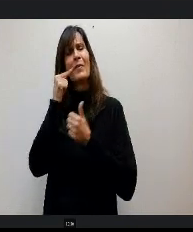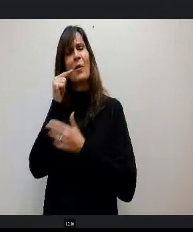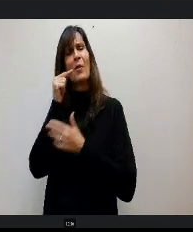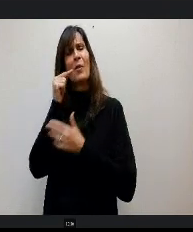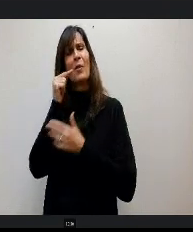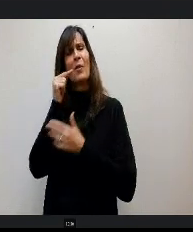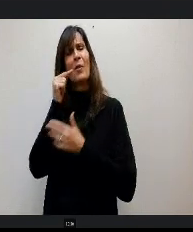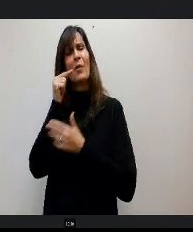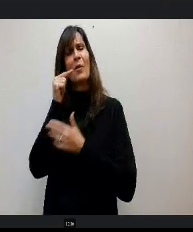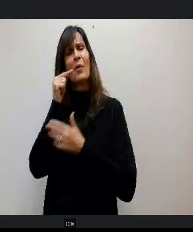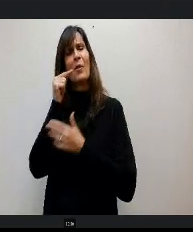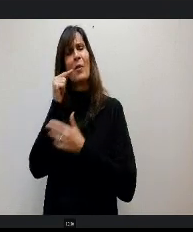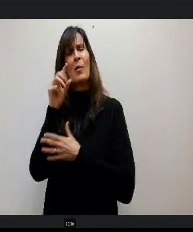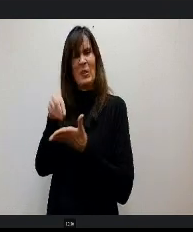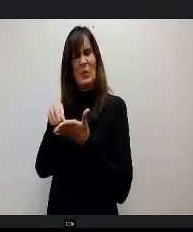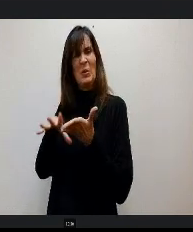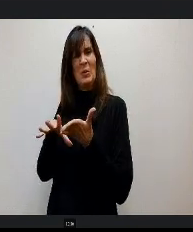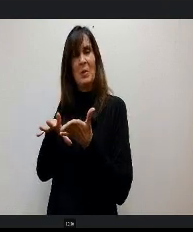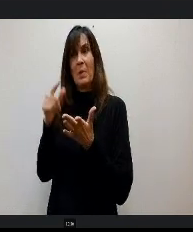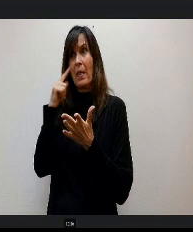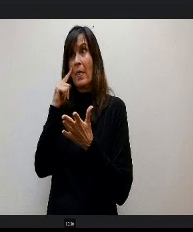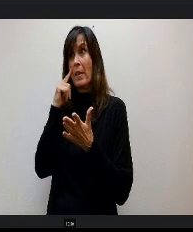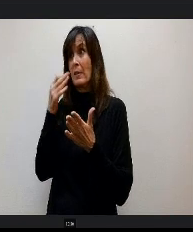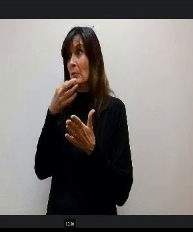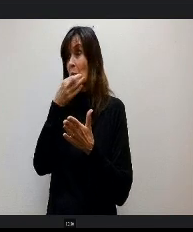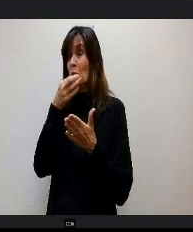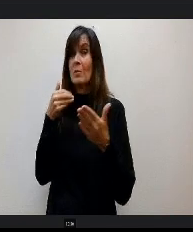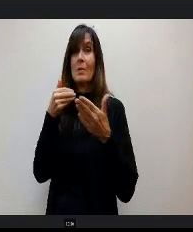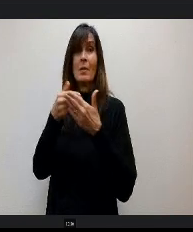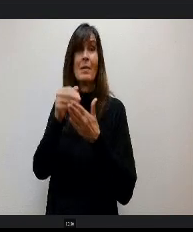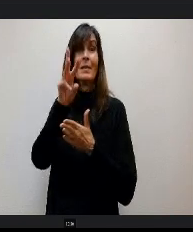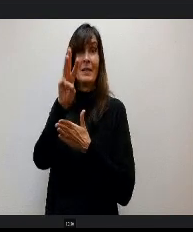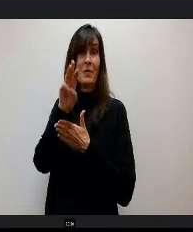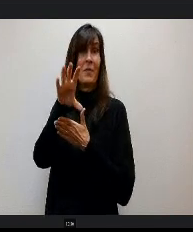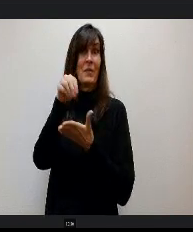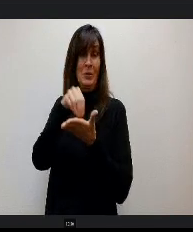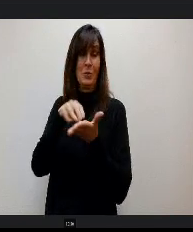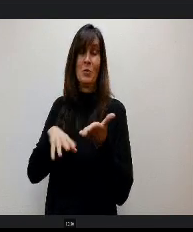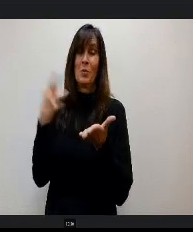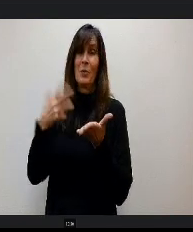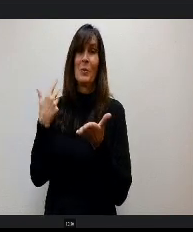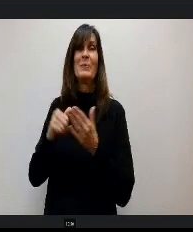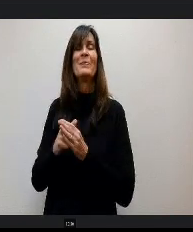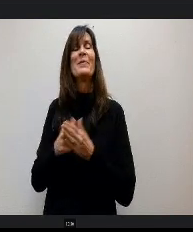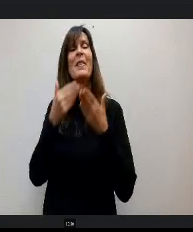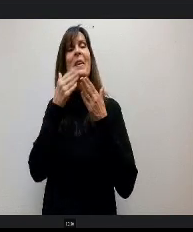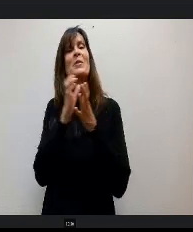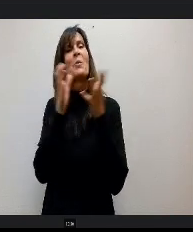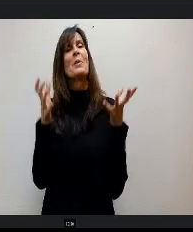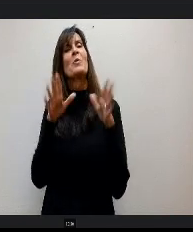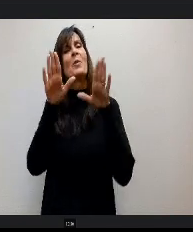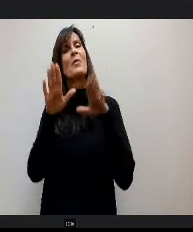to me also that we're up to 650 number. So there you go. So thank you very much. We had a great time presenting for you. Have a